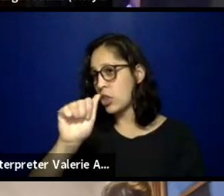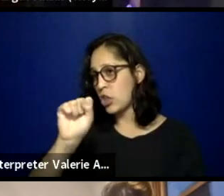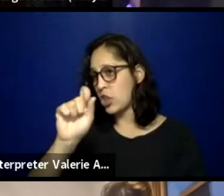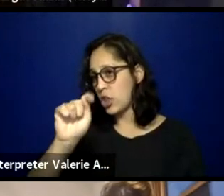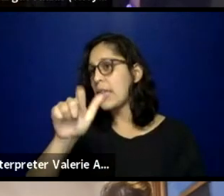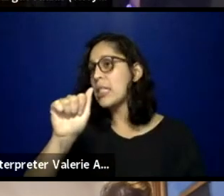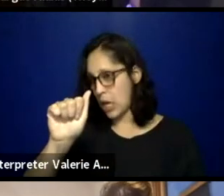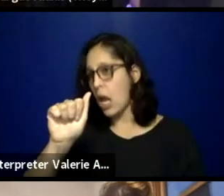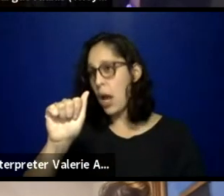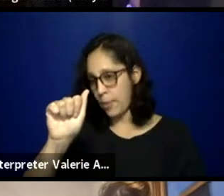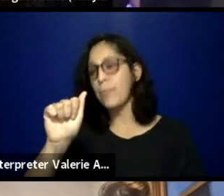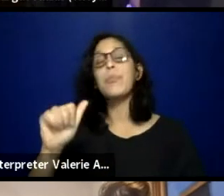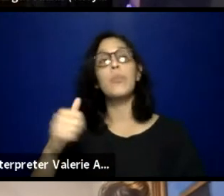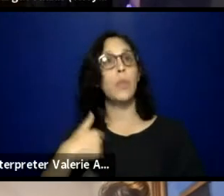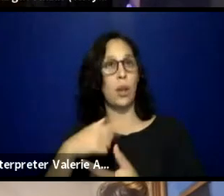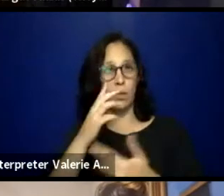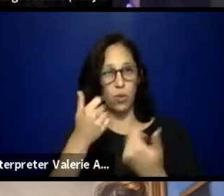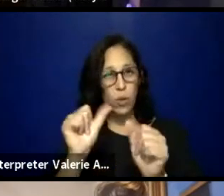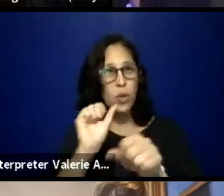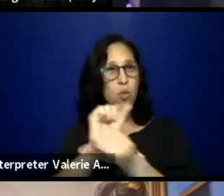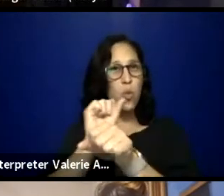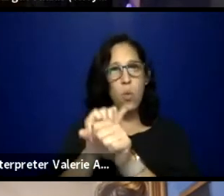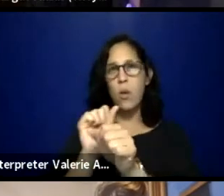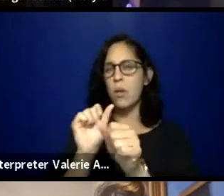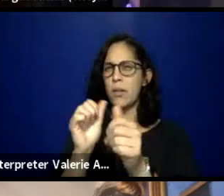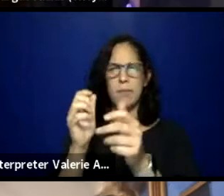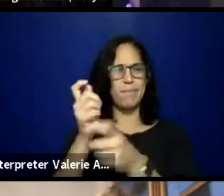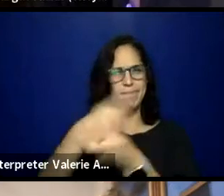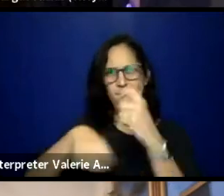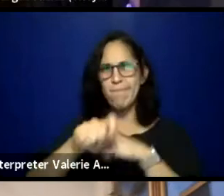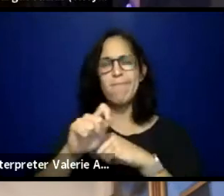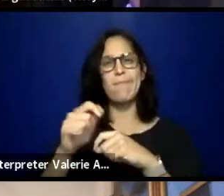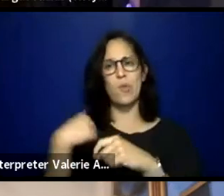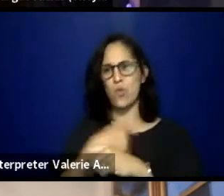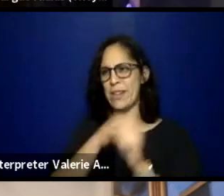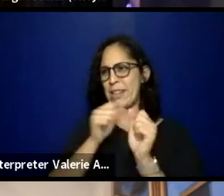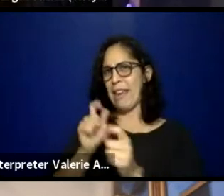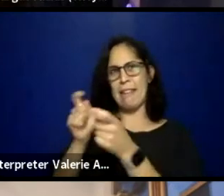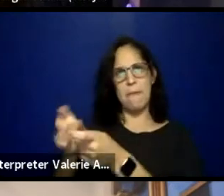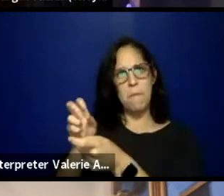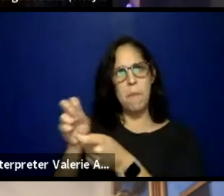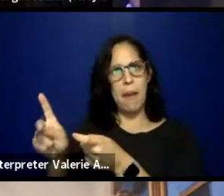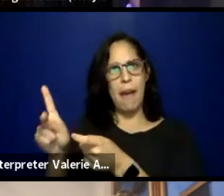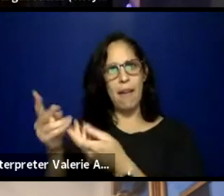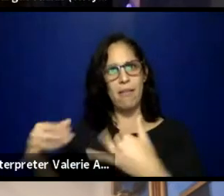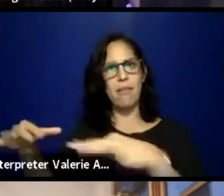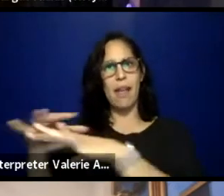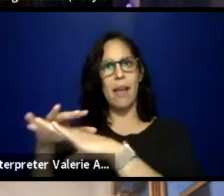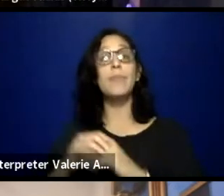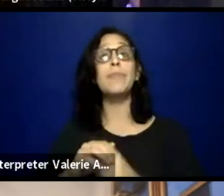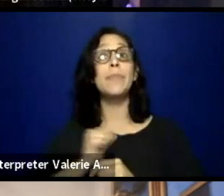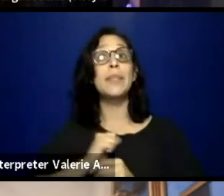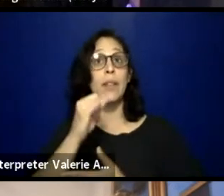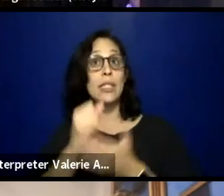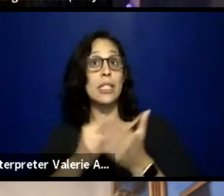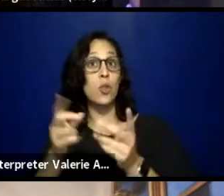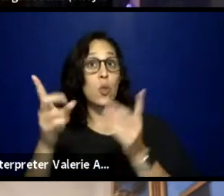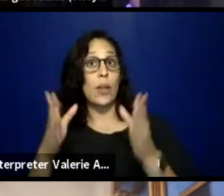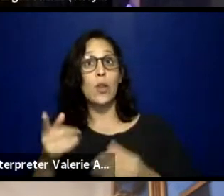tirelessly to make sure that we get it back into your hands. And I am the artistic director of the Juvenilia Collective,